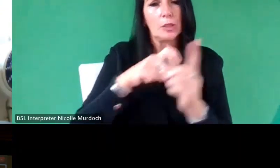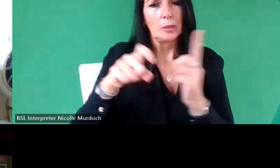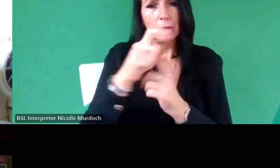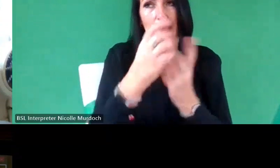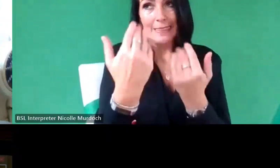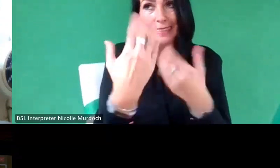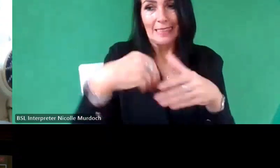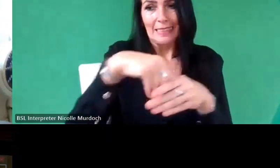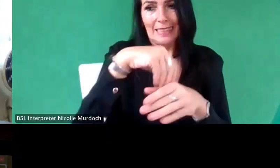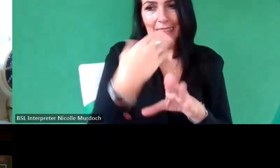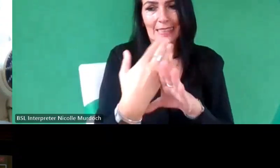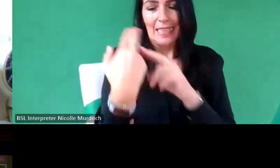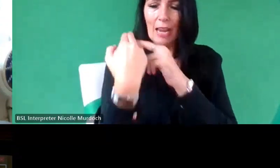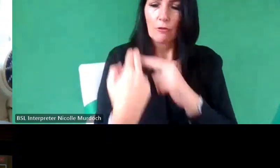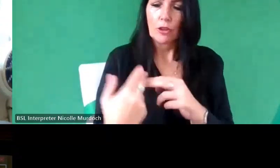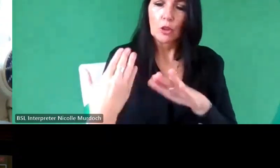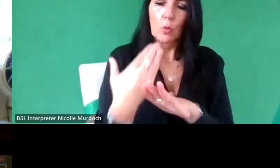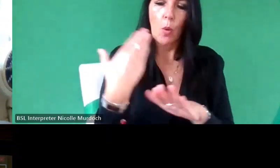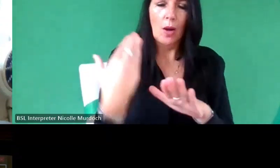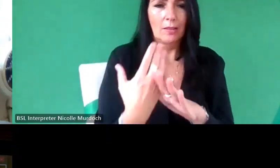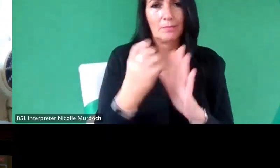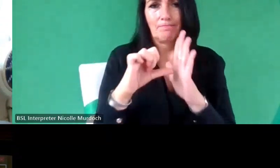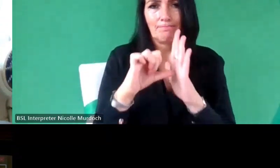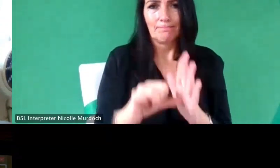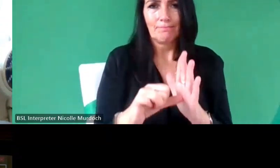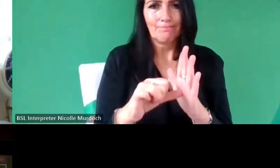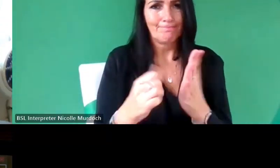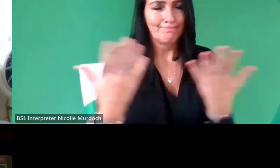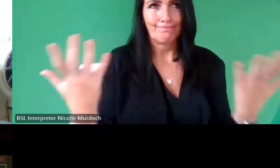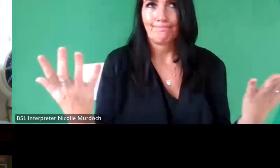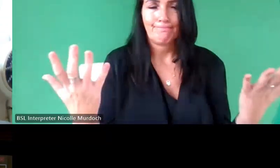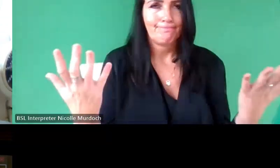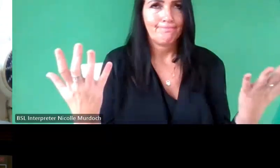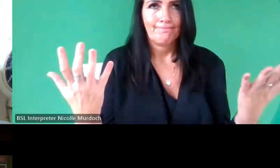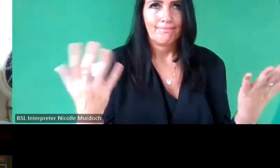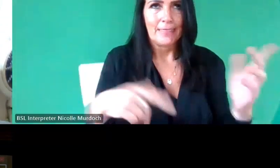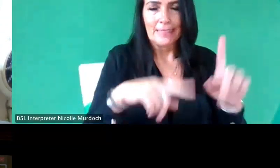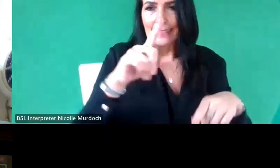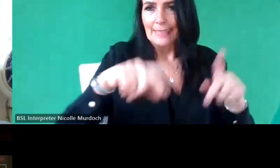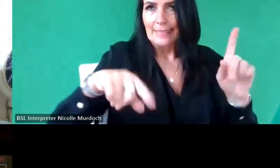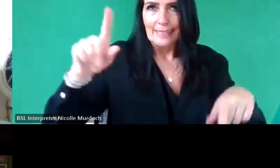whole society needs to change and Democratic you know that's that's that's kind of a wider societal